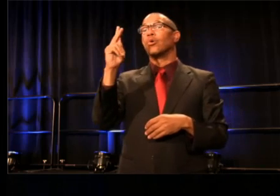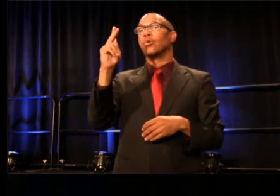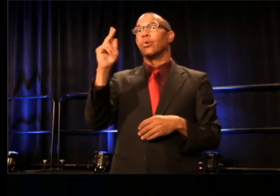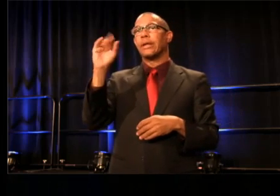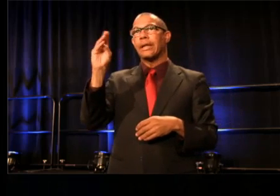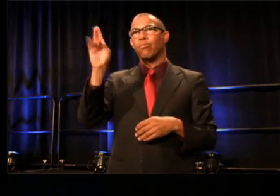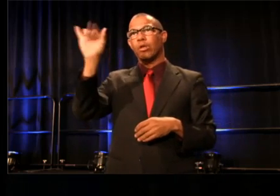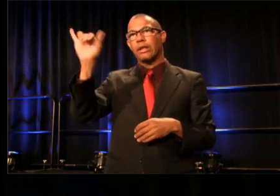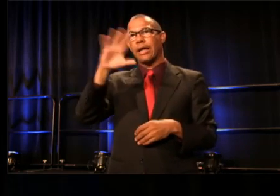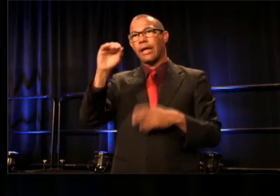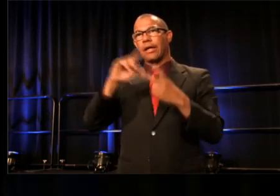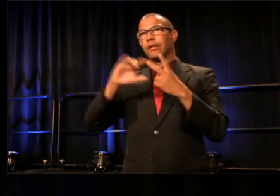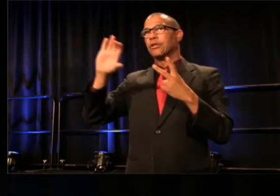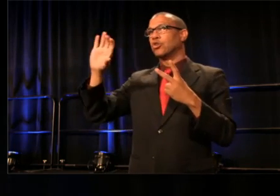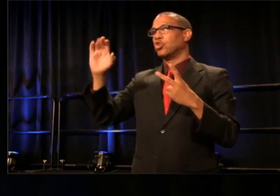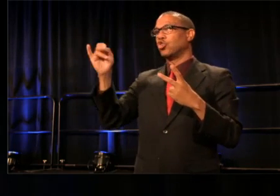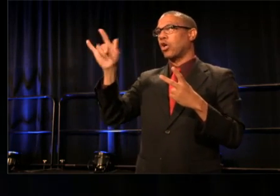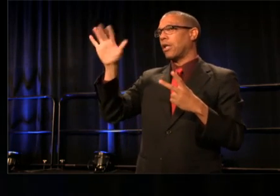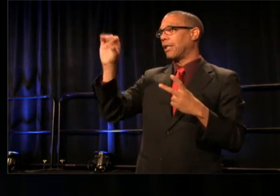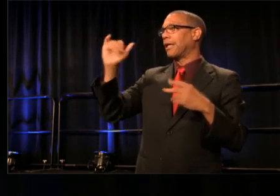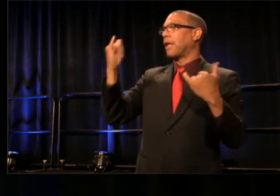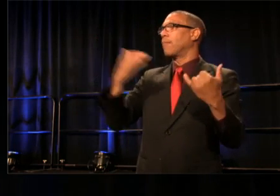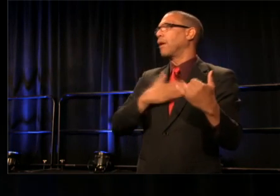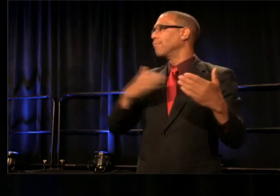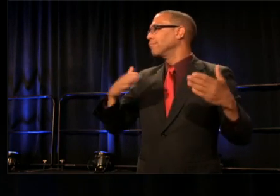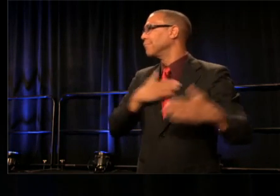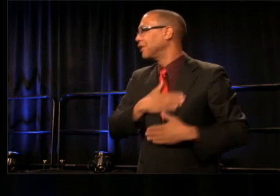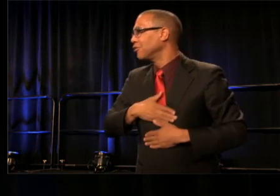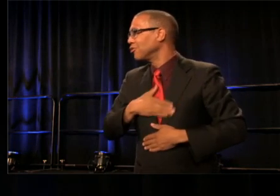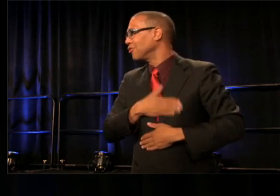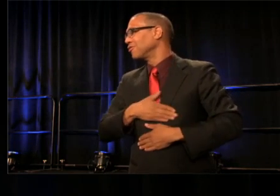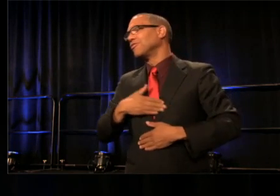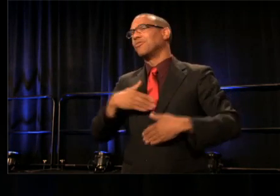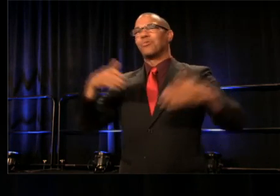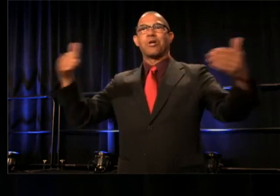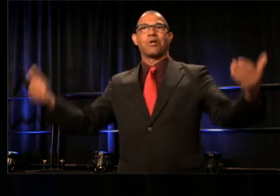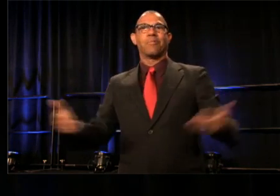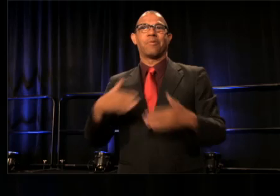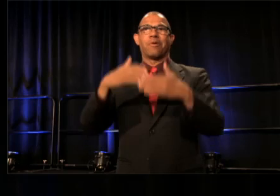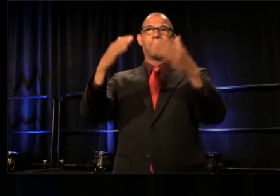It's now my pleasure to welcome our next plenary speaker to the stage.